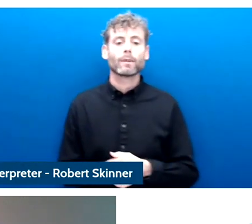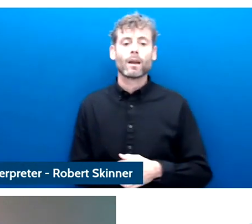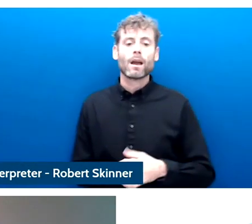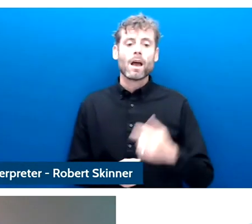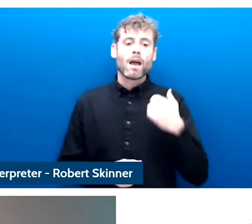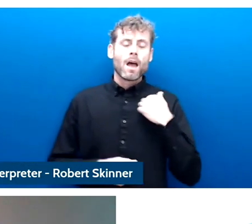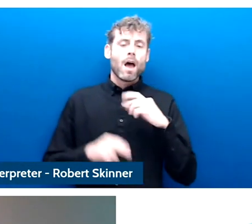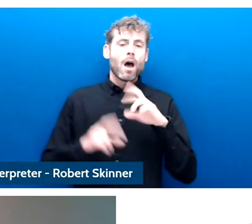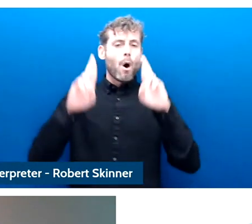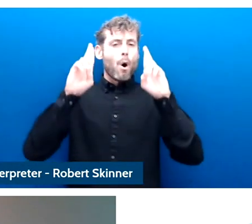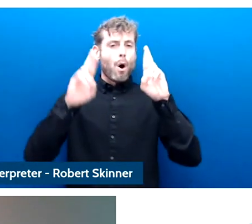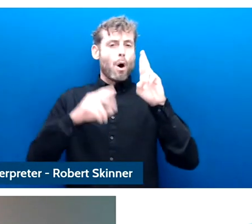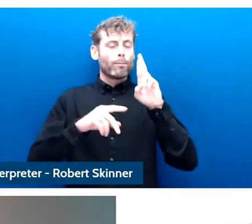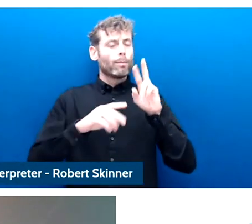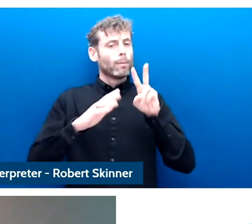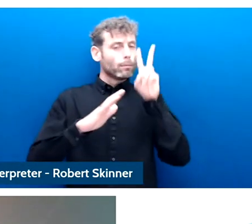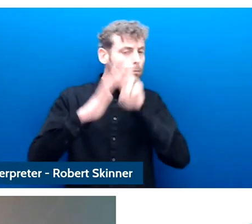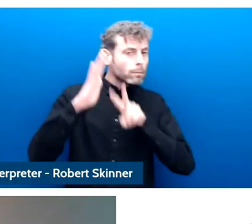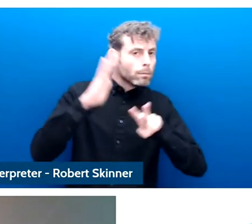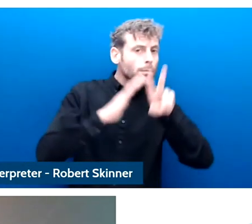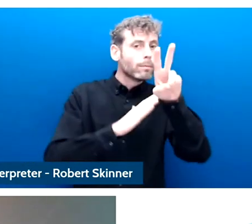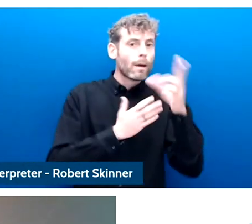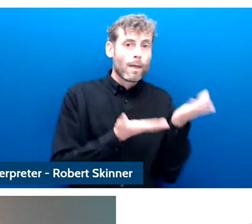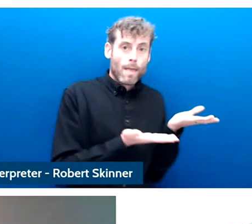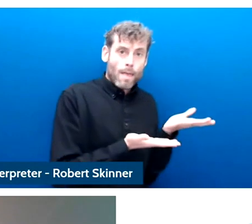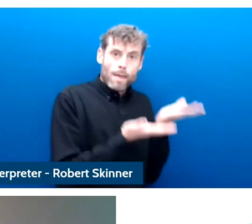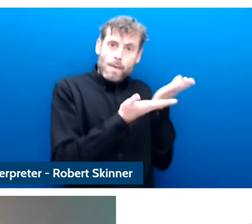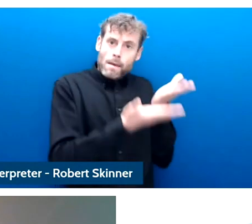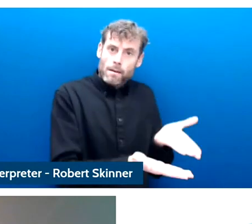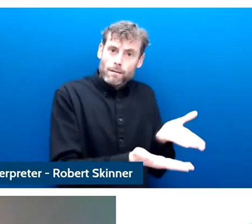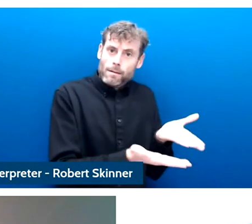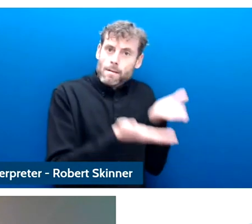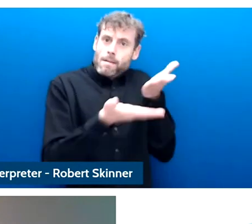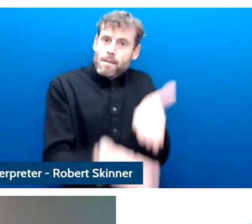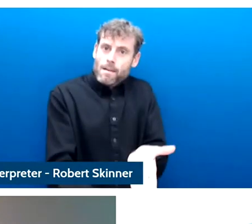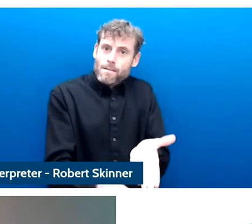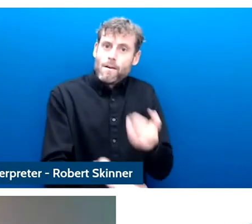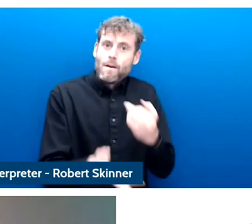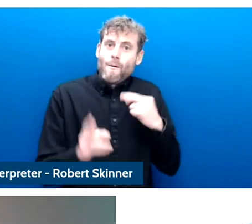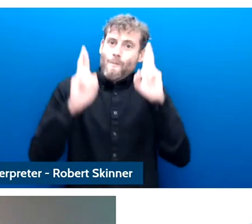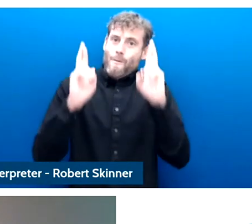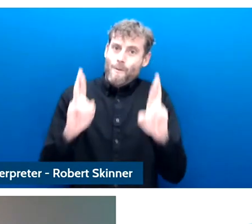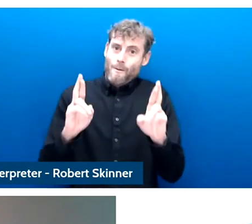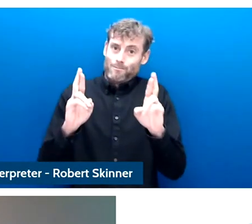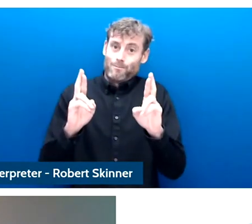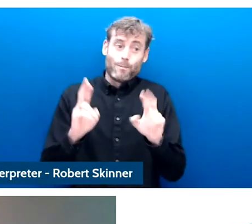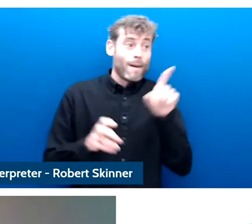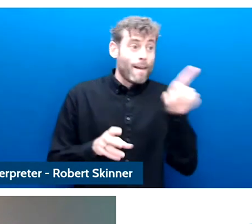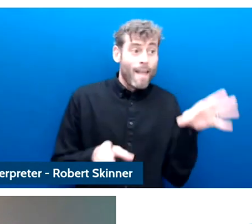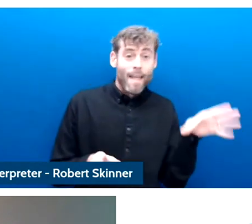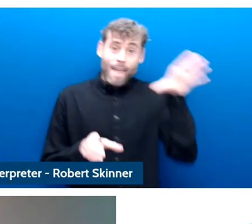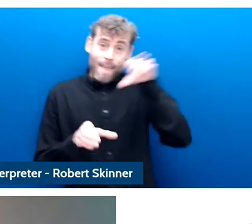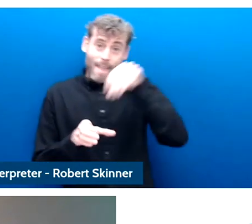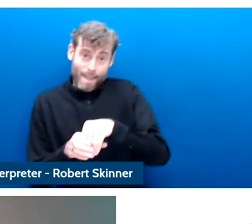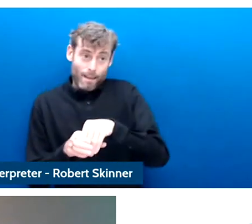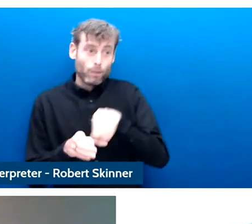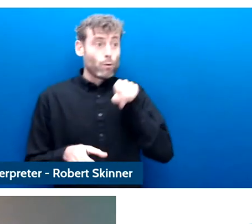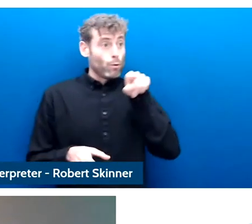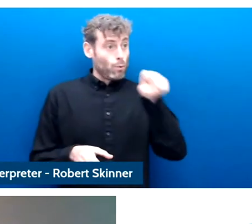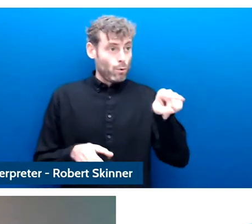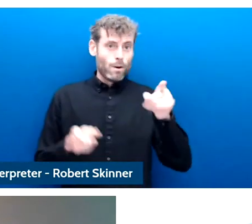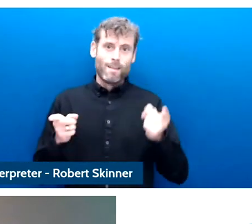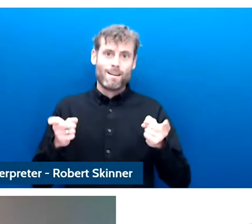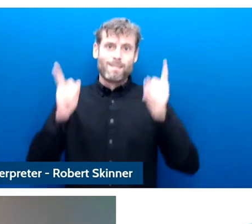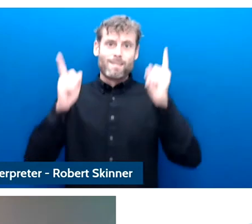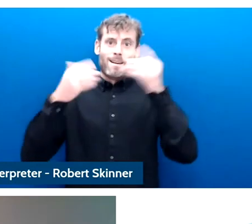have not figured this out and we have time with your leadership to if I can it out